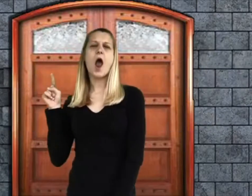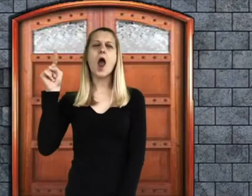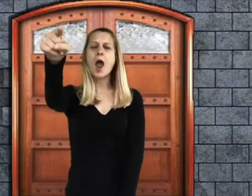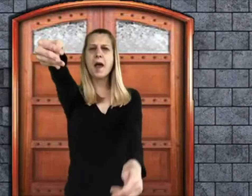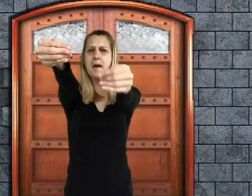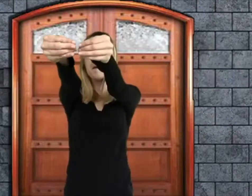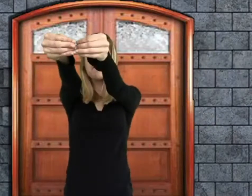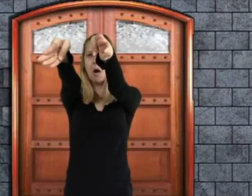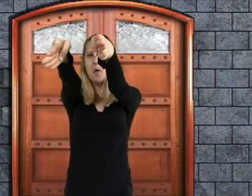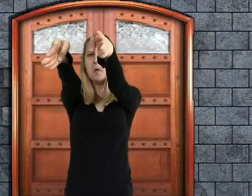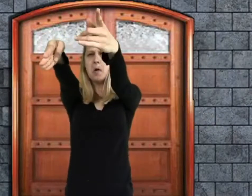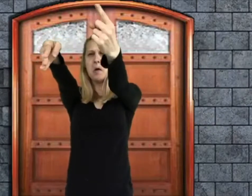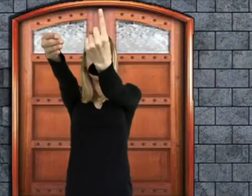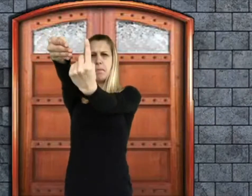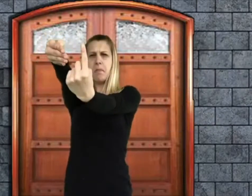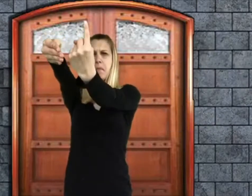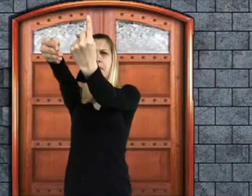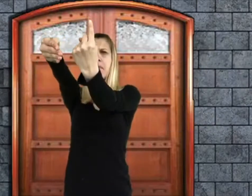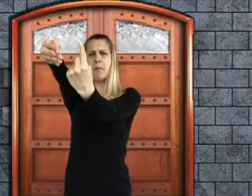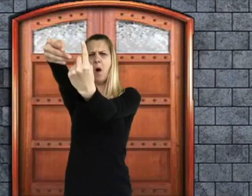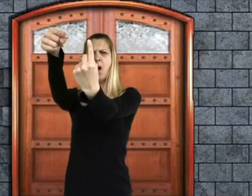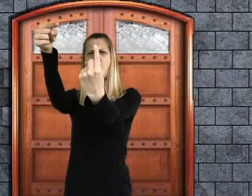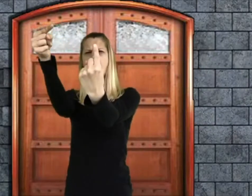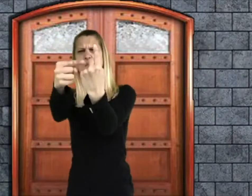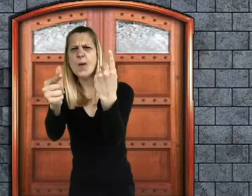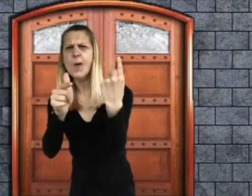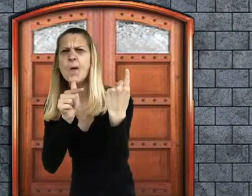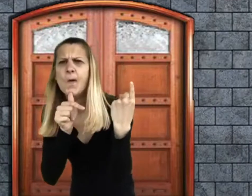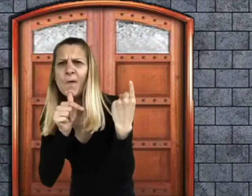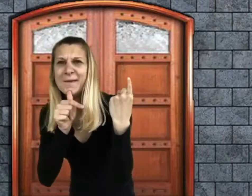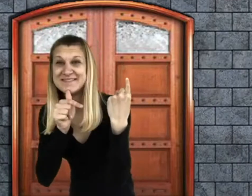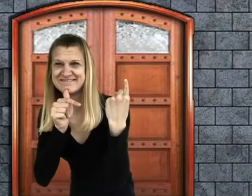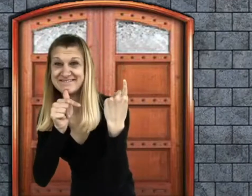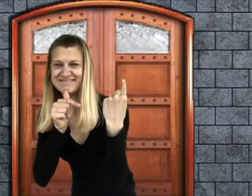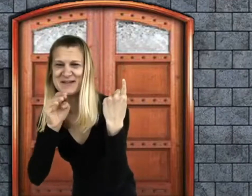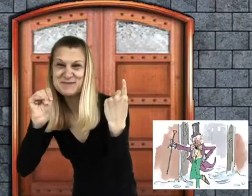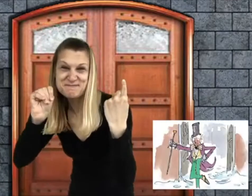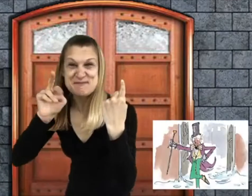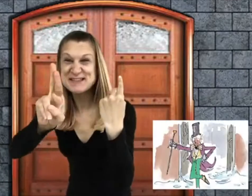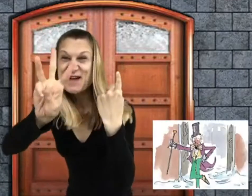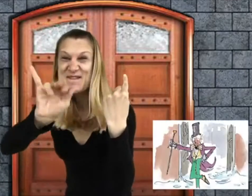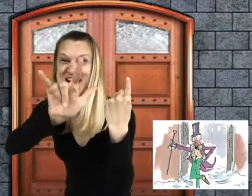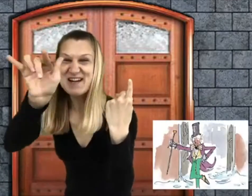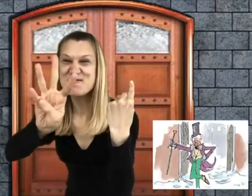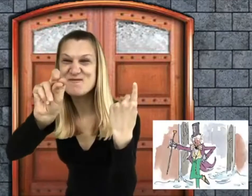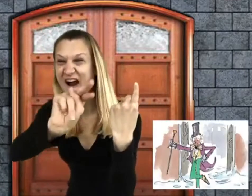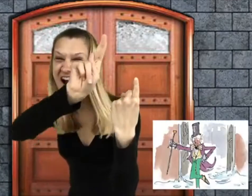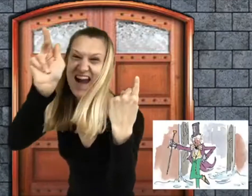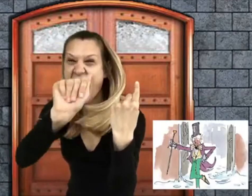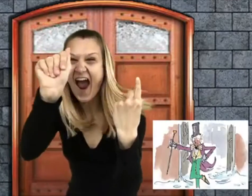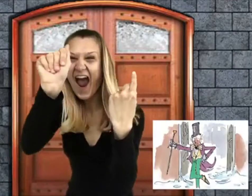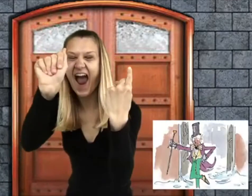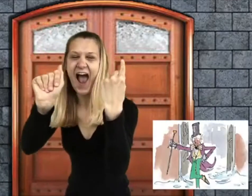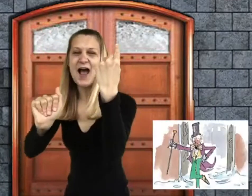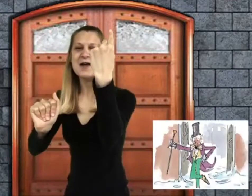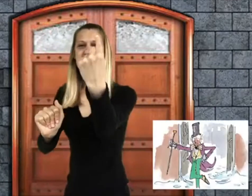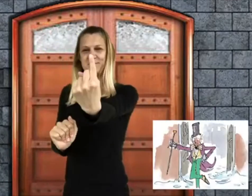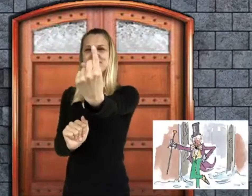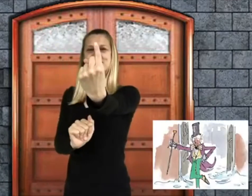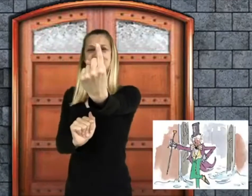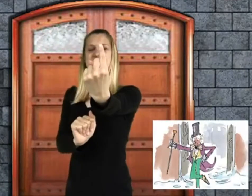Mr. Wonka was stepping out of her factory and then standing all alone just inside the open gates of the factory.